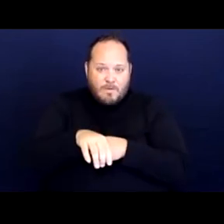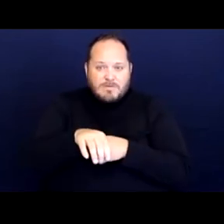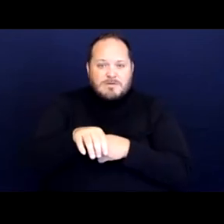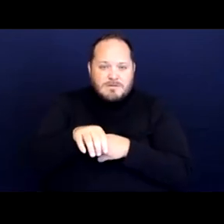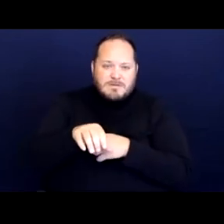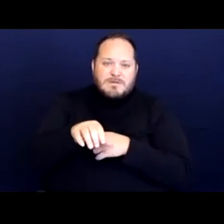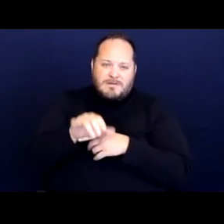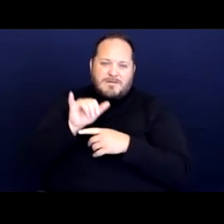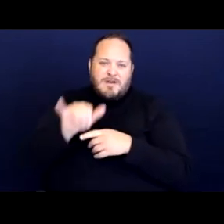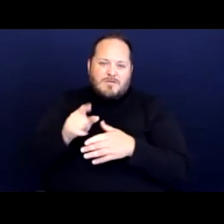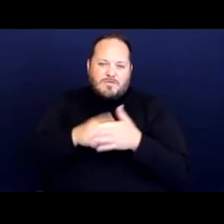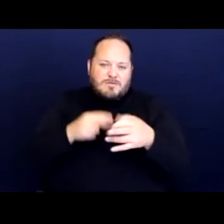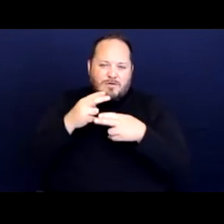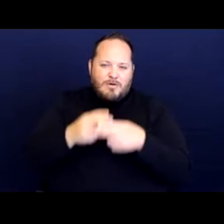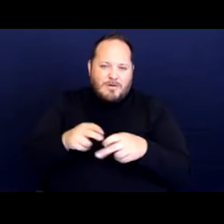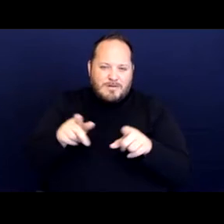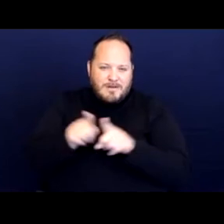as both criminal and civil offenses.